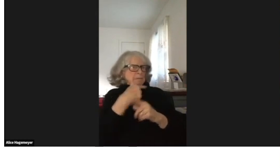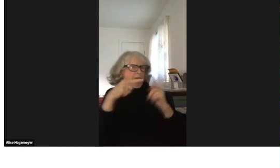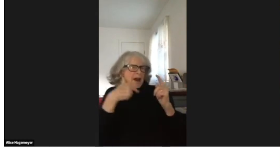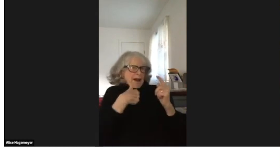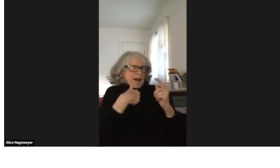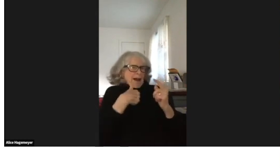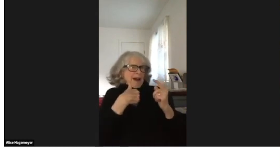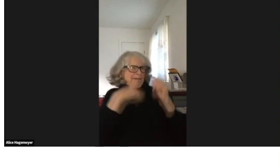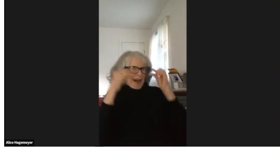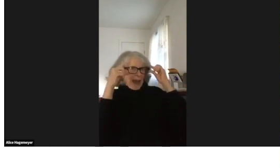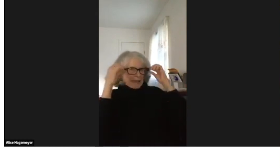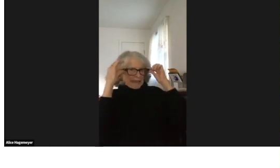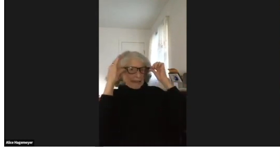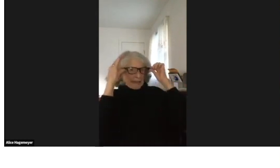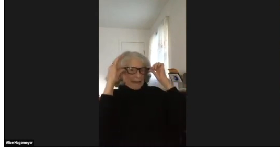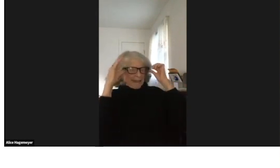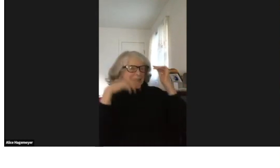I have additional disabilities as well.